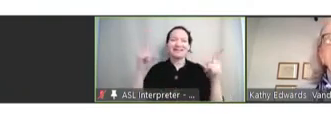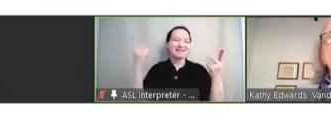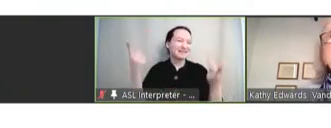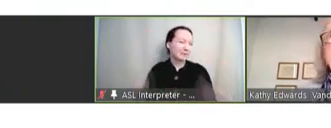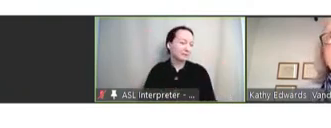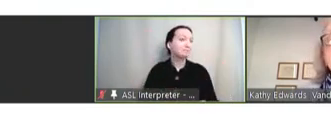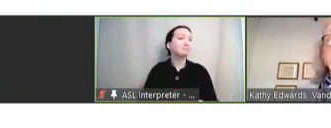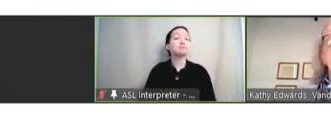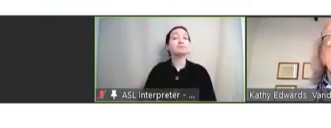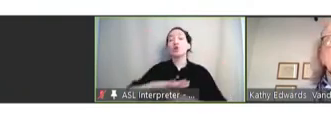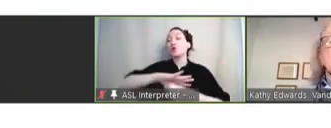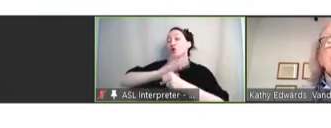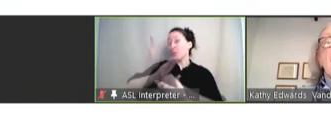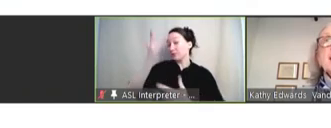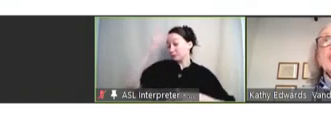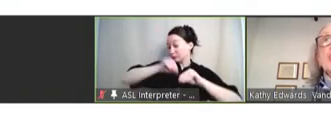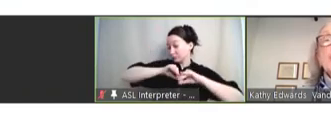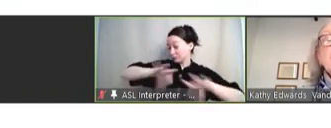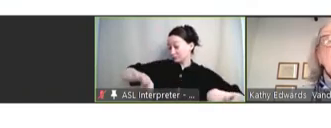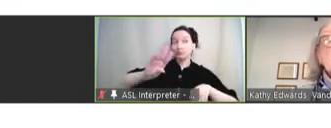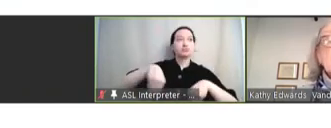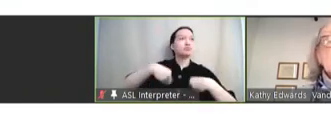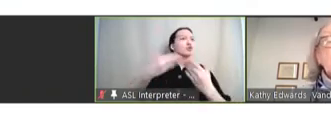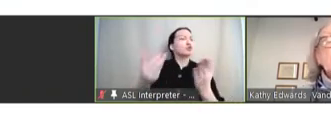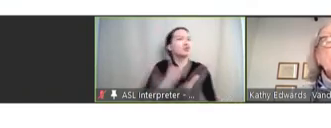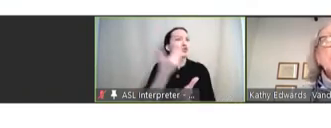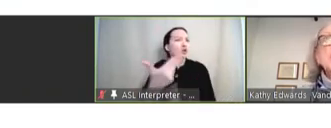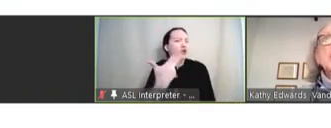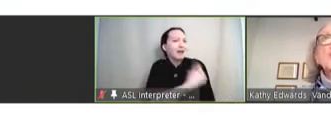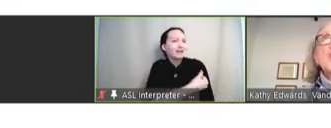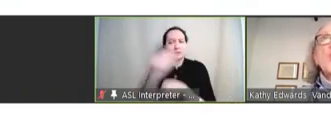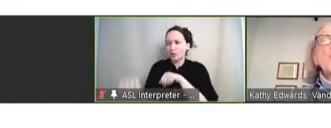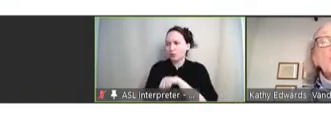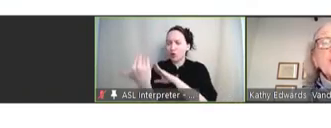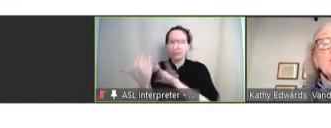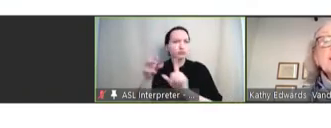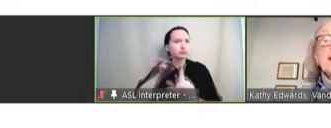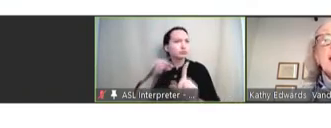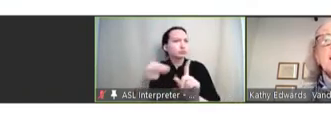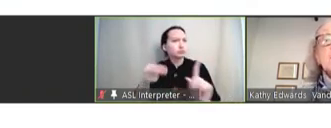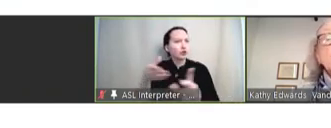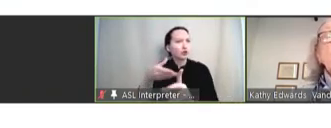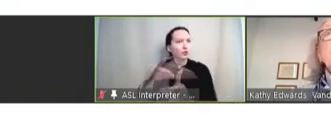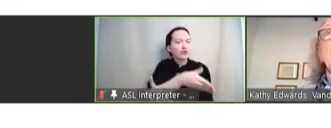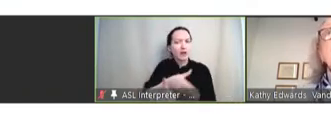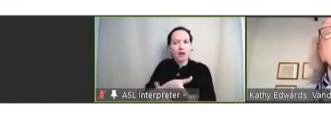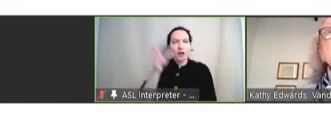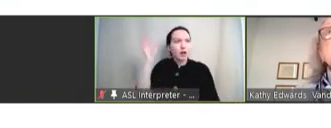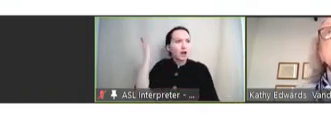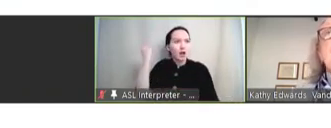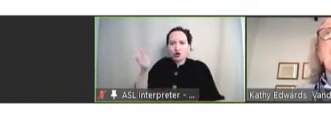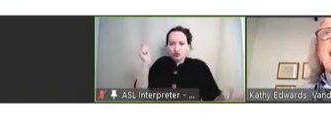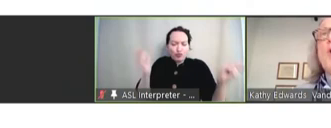COVID pandemic has provided new vaccine approaches to control previously uncontrolled pathogens and